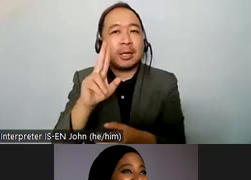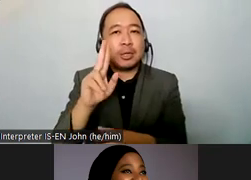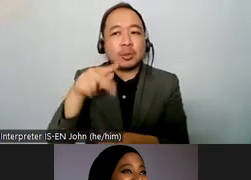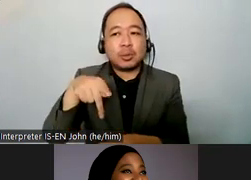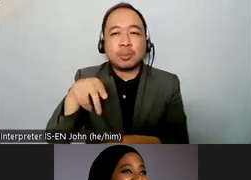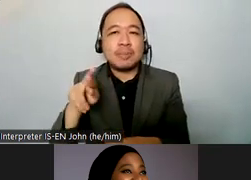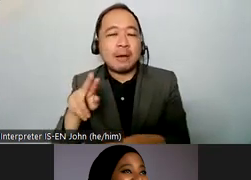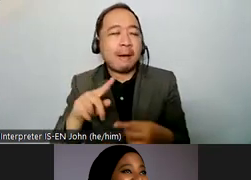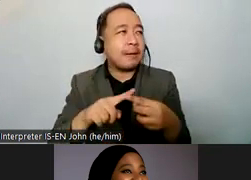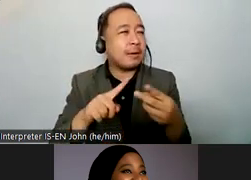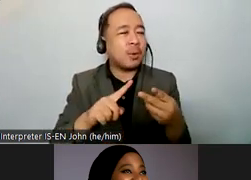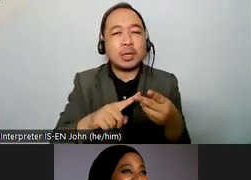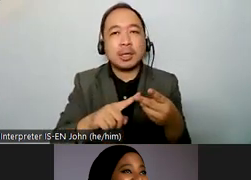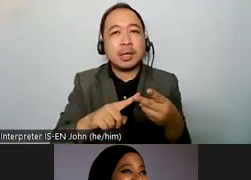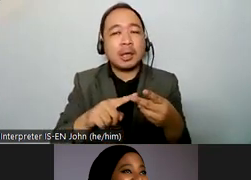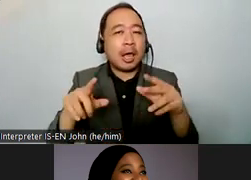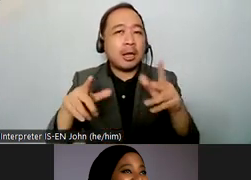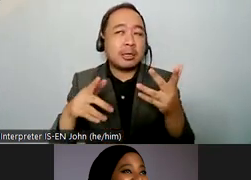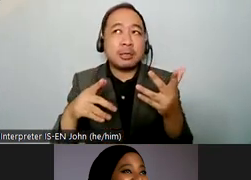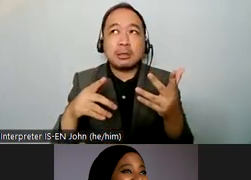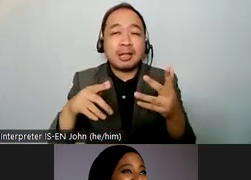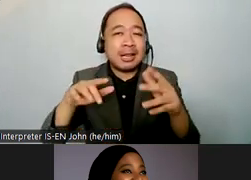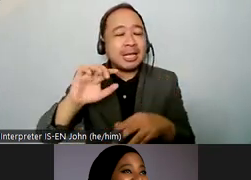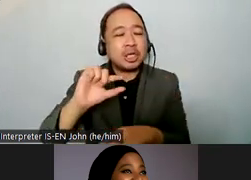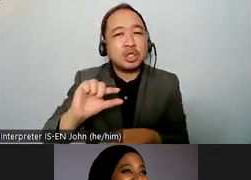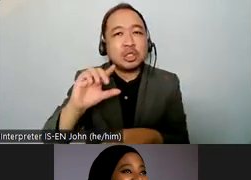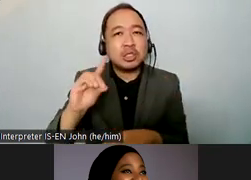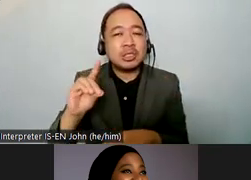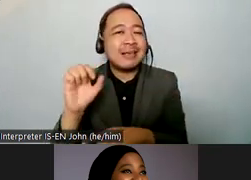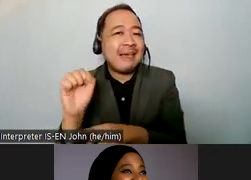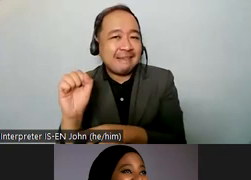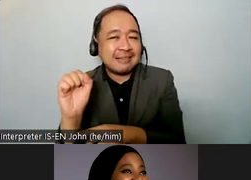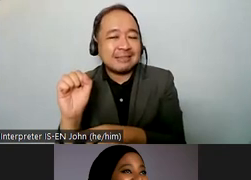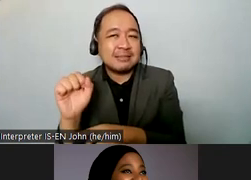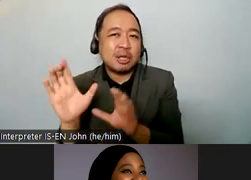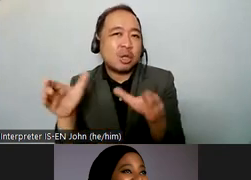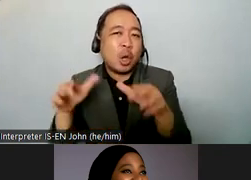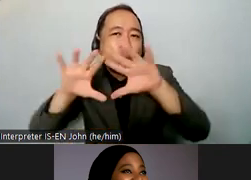for example and other under human rights uh gathering so that's what uh what i'm taught